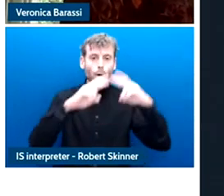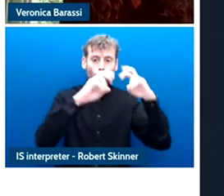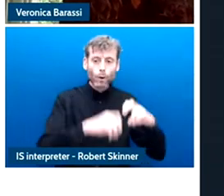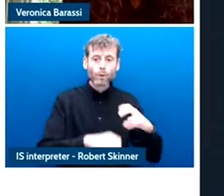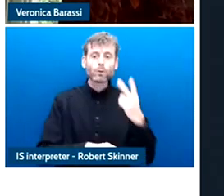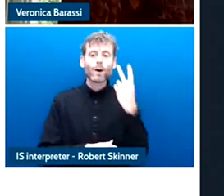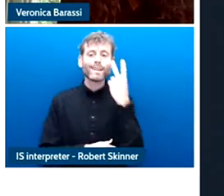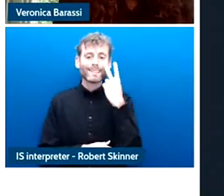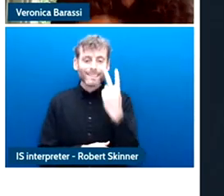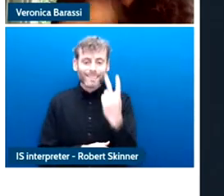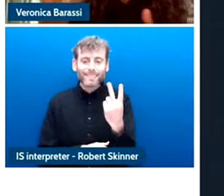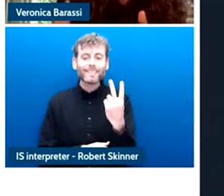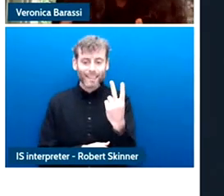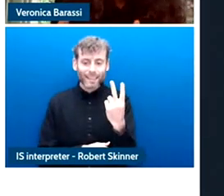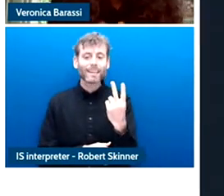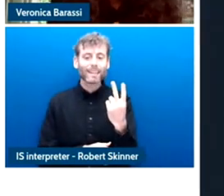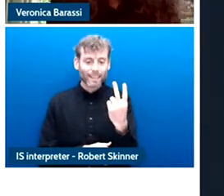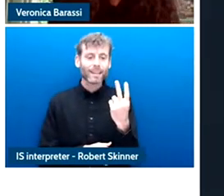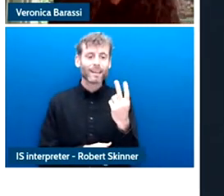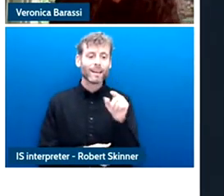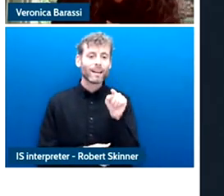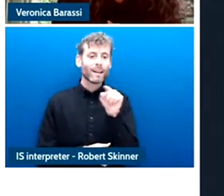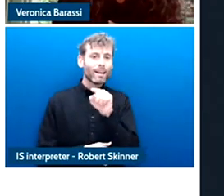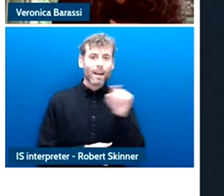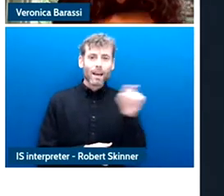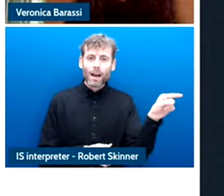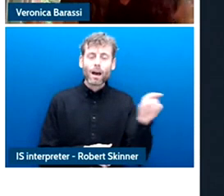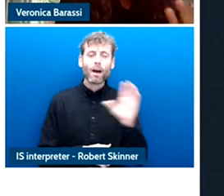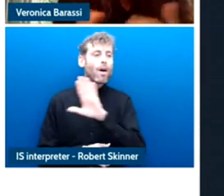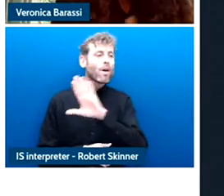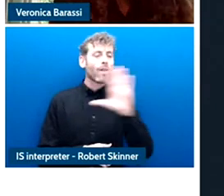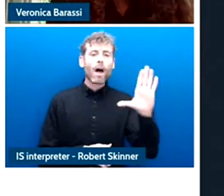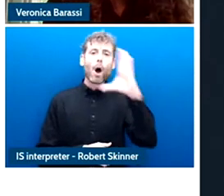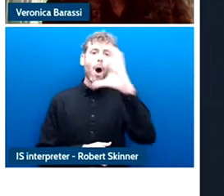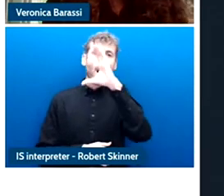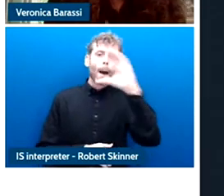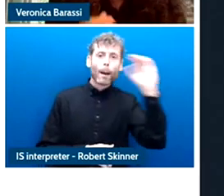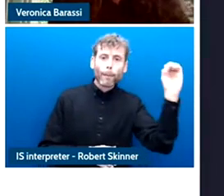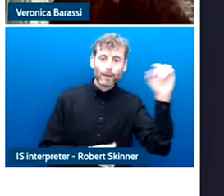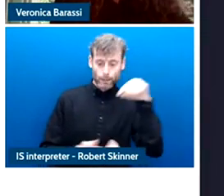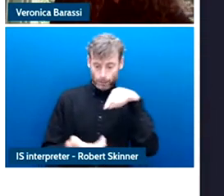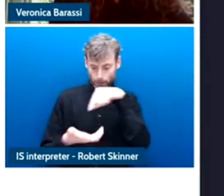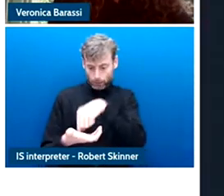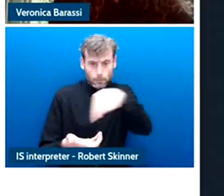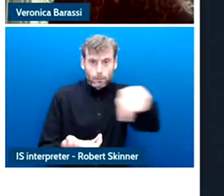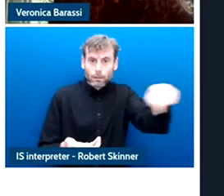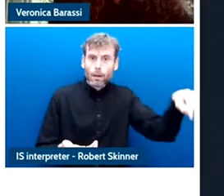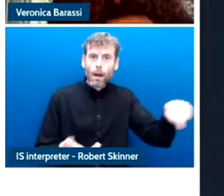the company and business models and the data policies and also their different